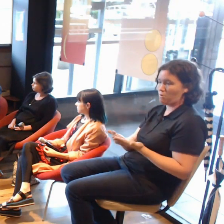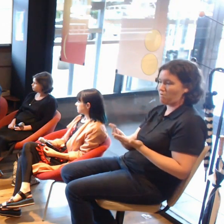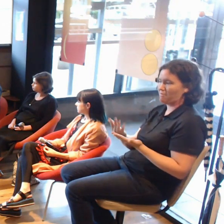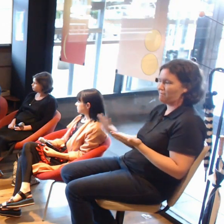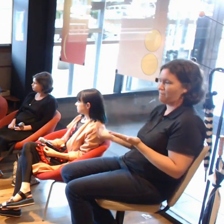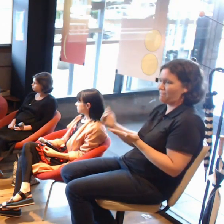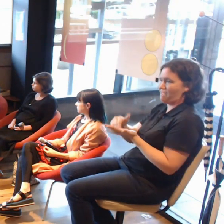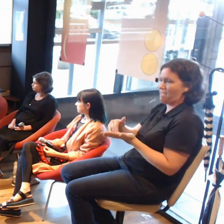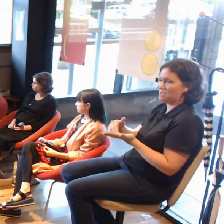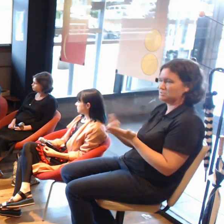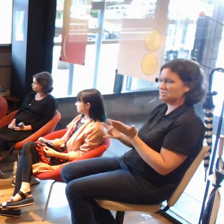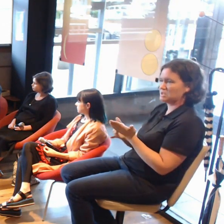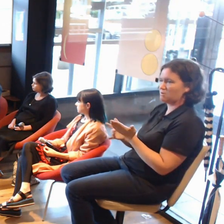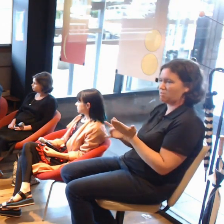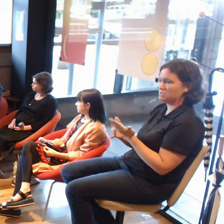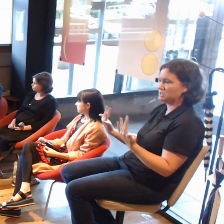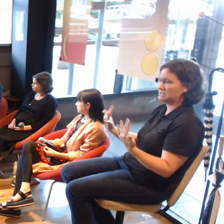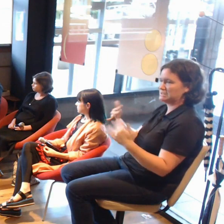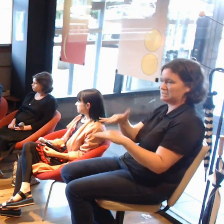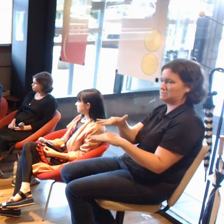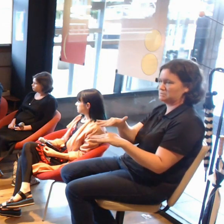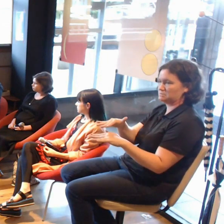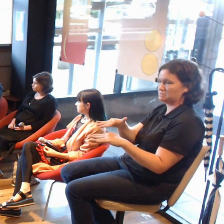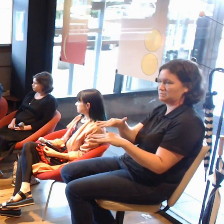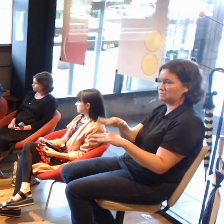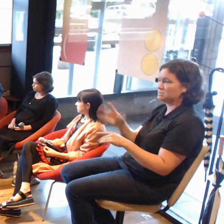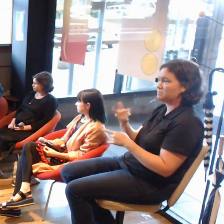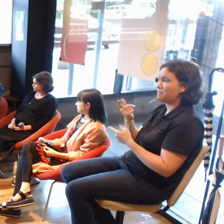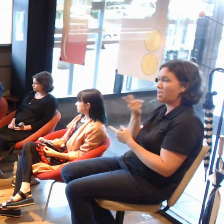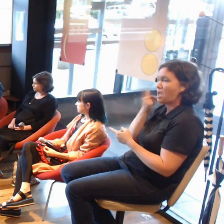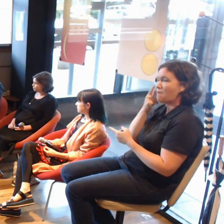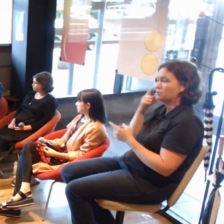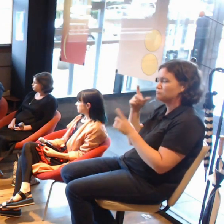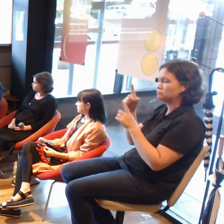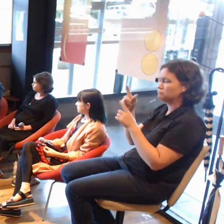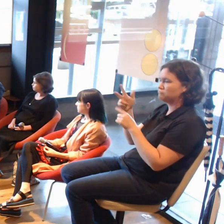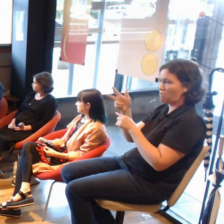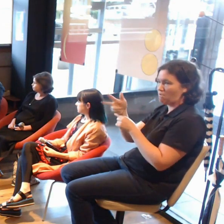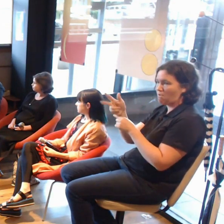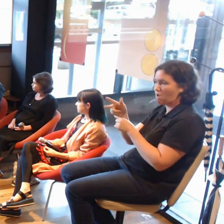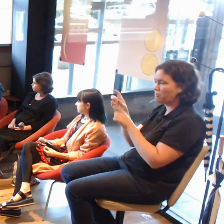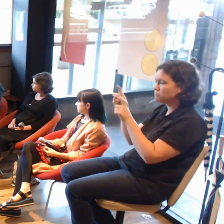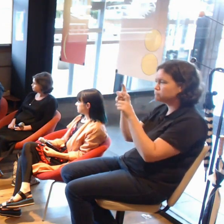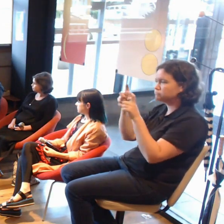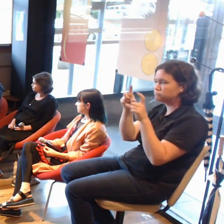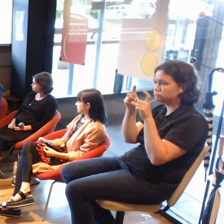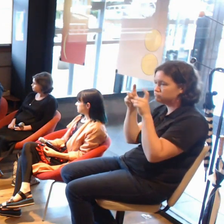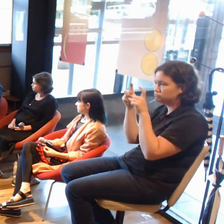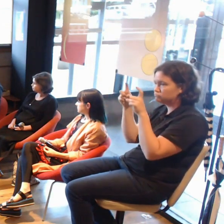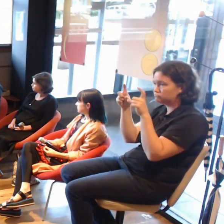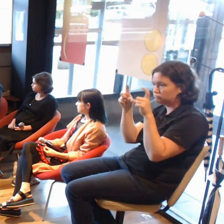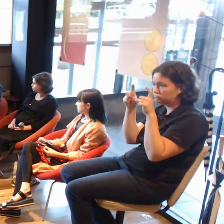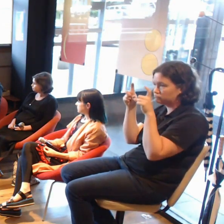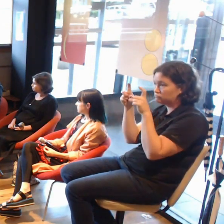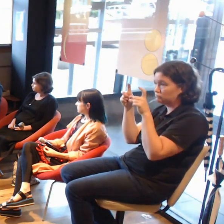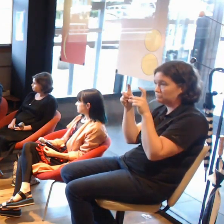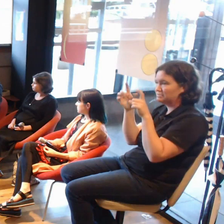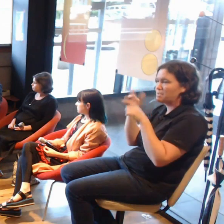So looking through my camera, for example, instead of just seeing this room, using the example of Pokemon, I might see a Pokemon there.